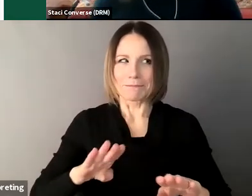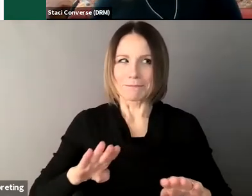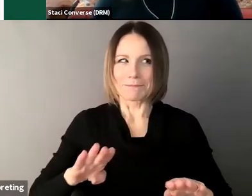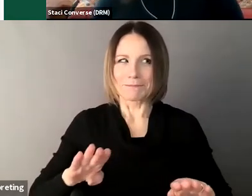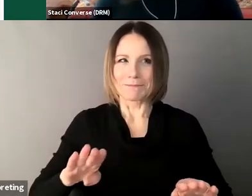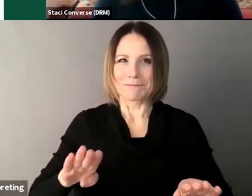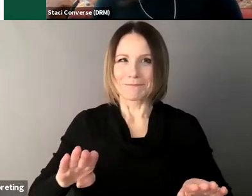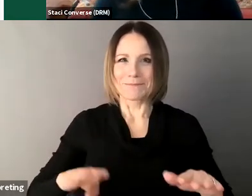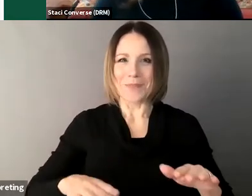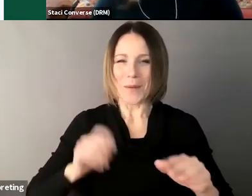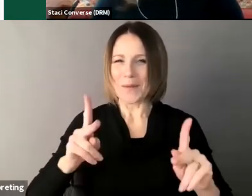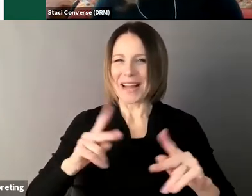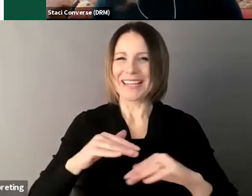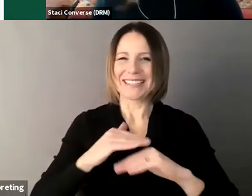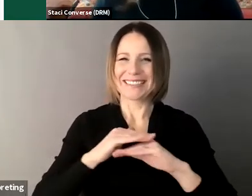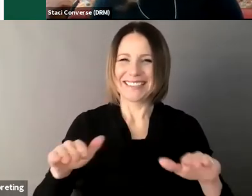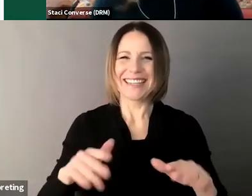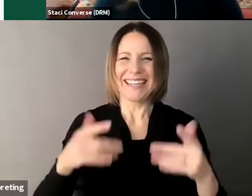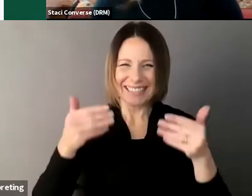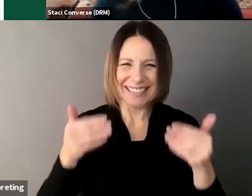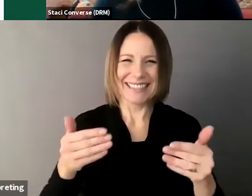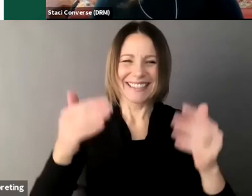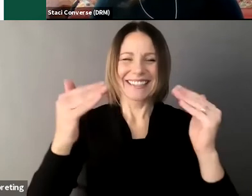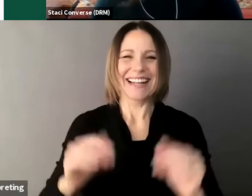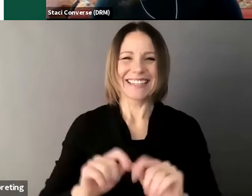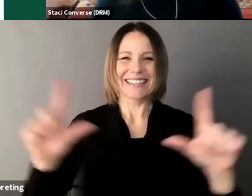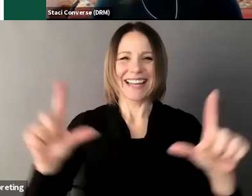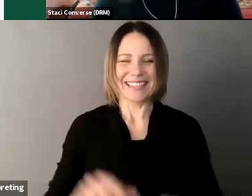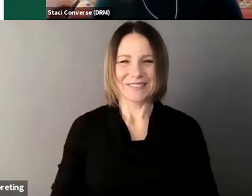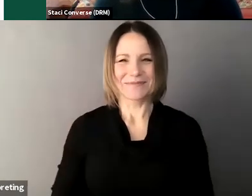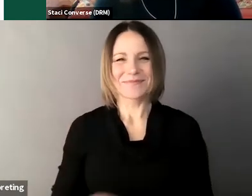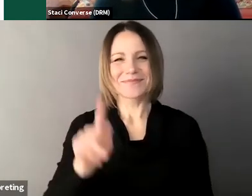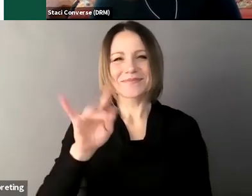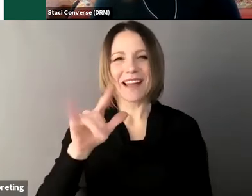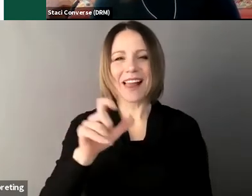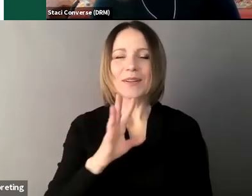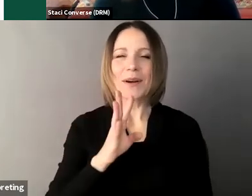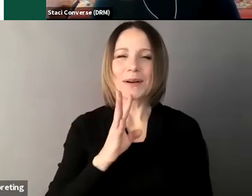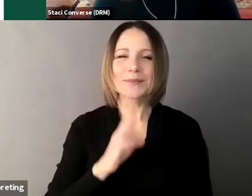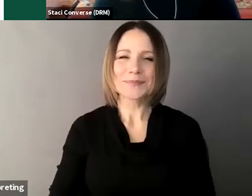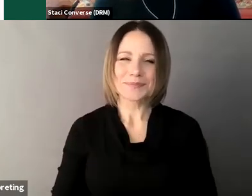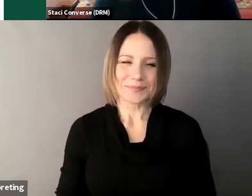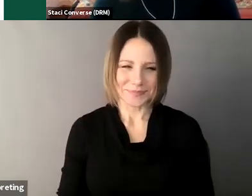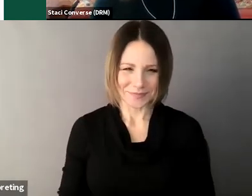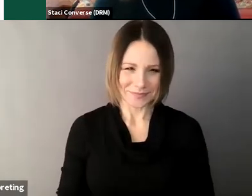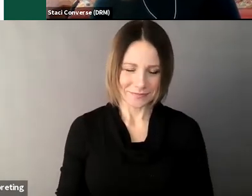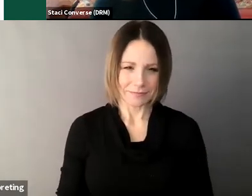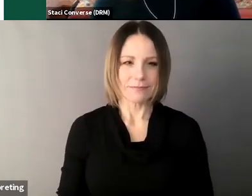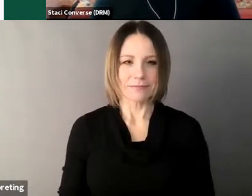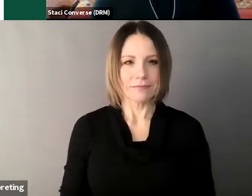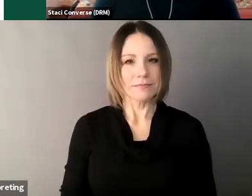move to the next slide Kile okay this is Kile again that is supportive decision-making the